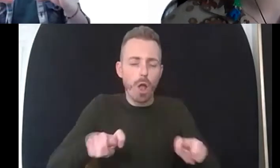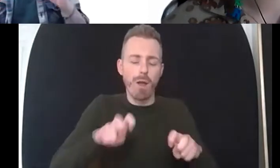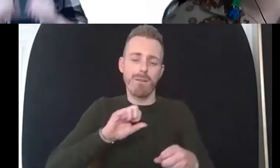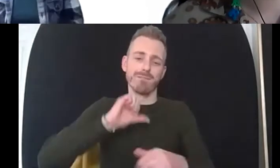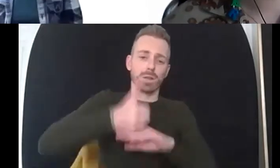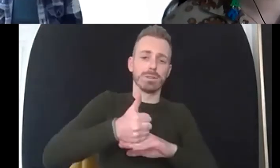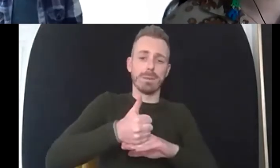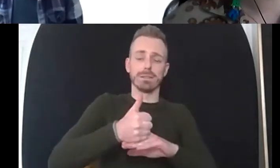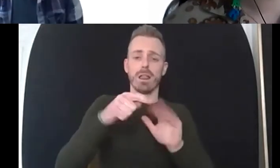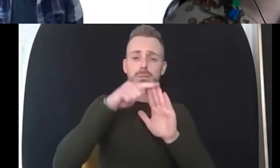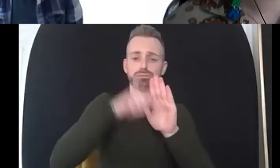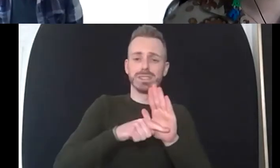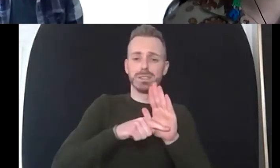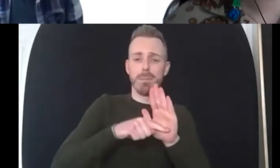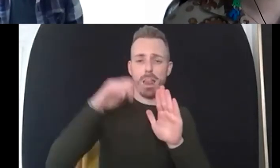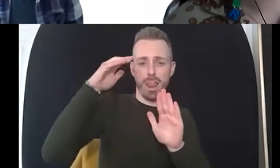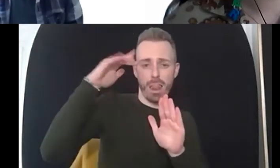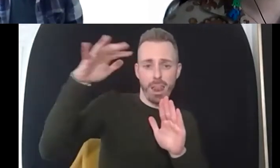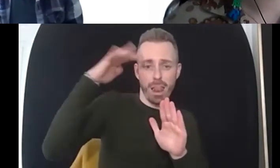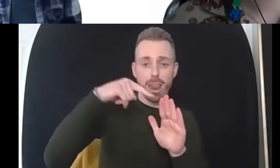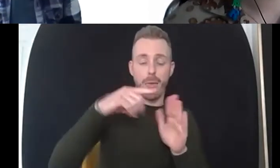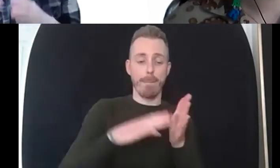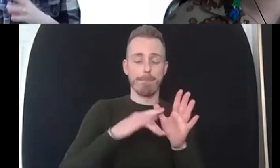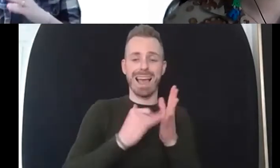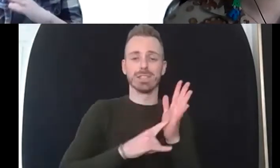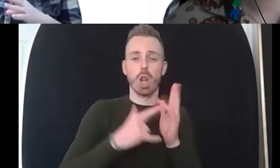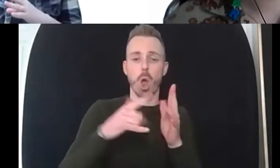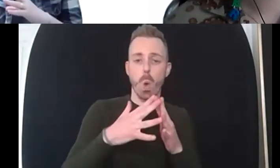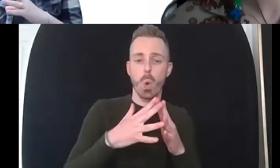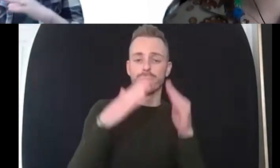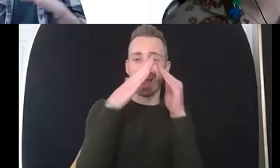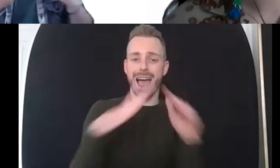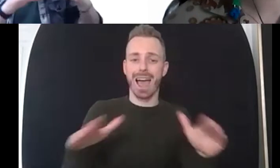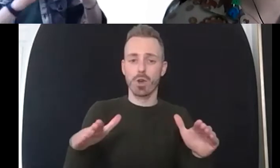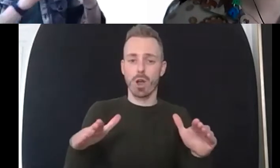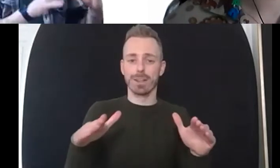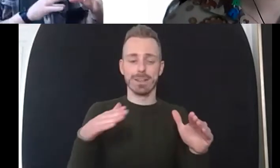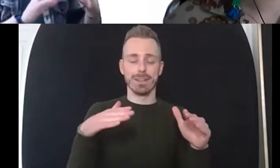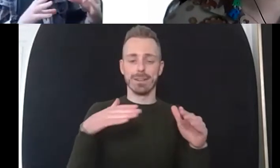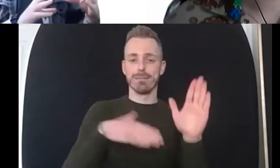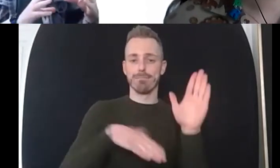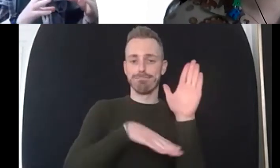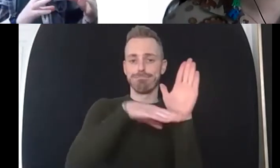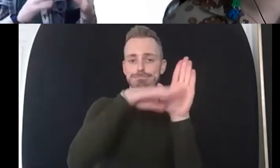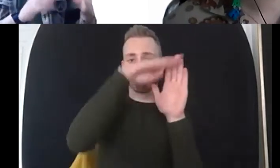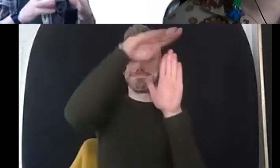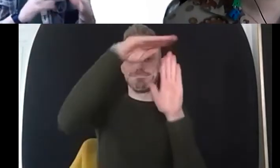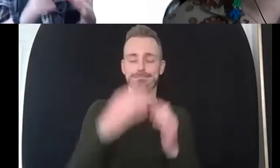of massage hierarchy and it's like having two triangles because the other hierarchy is allport's